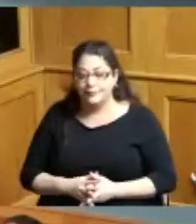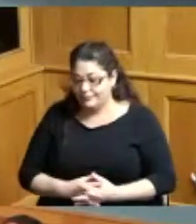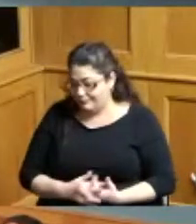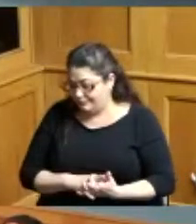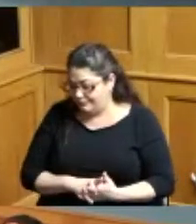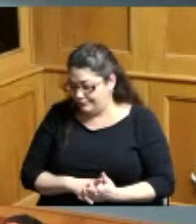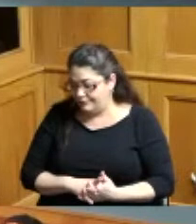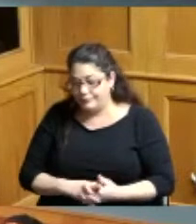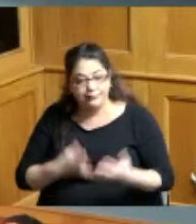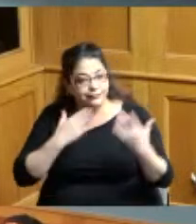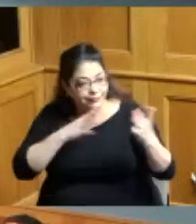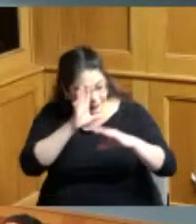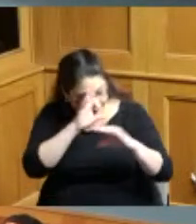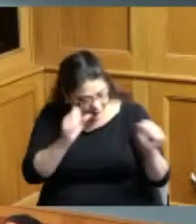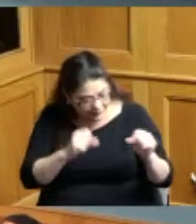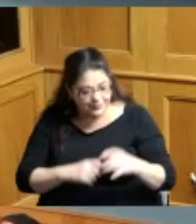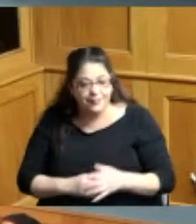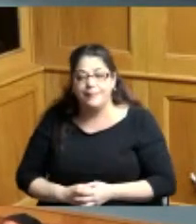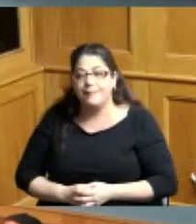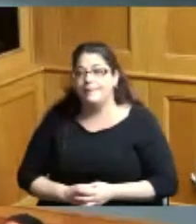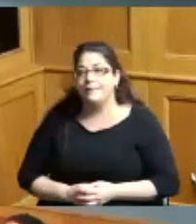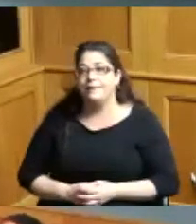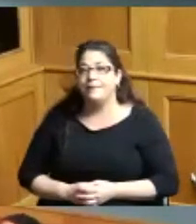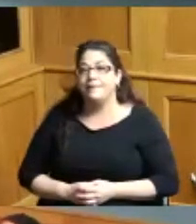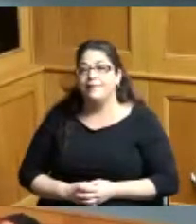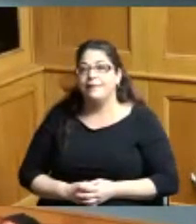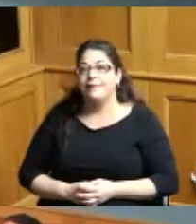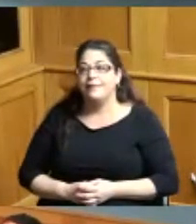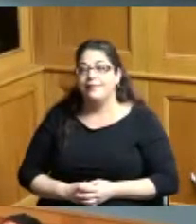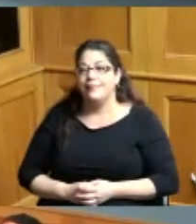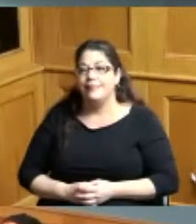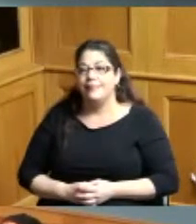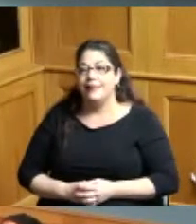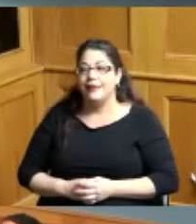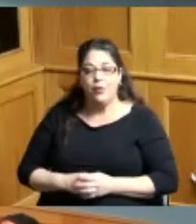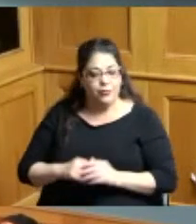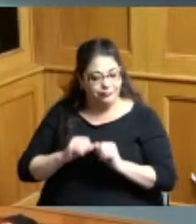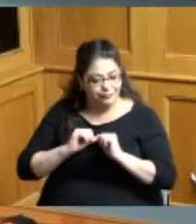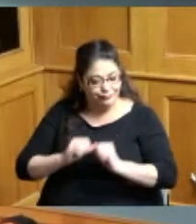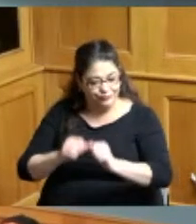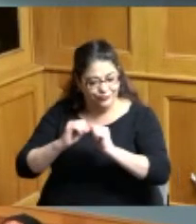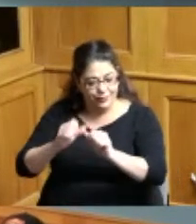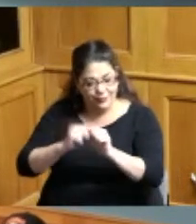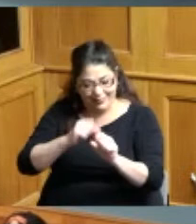thank you Madam President keeping with certainly the positive theme and I just want to say that